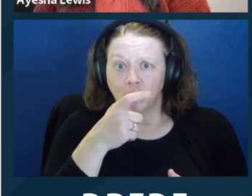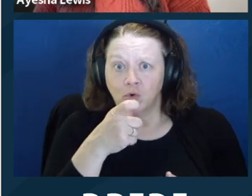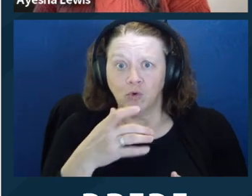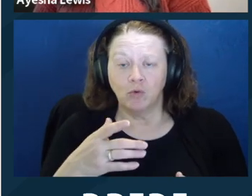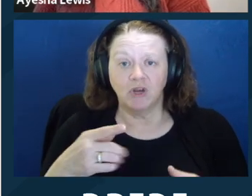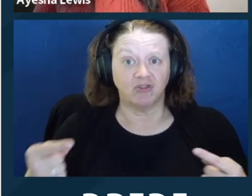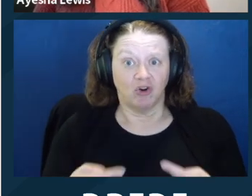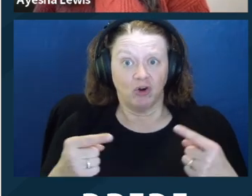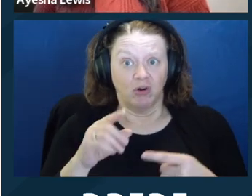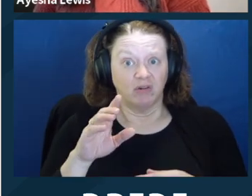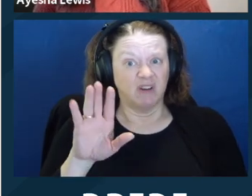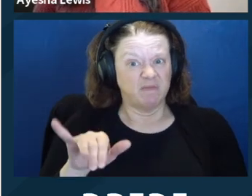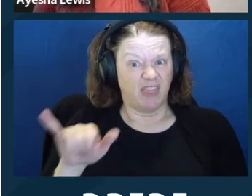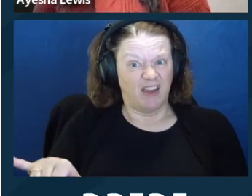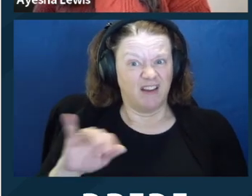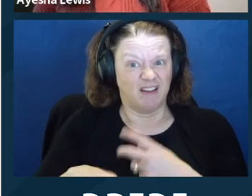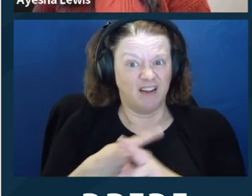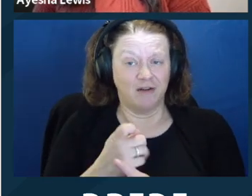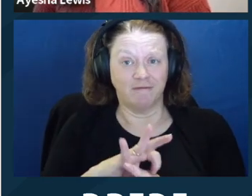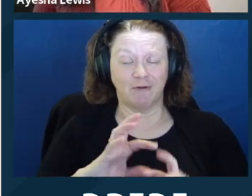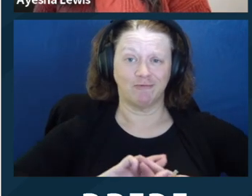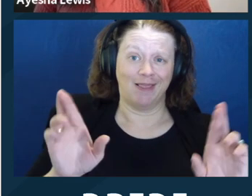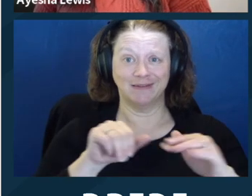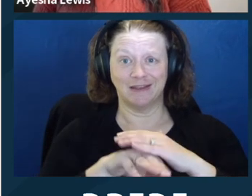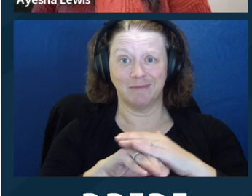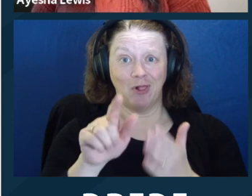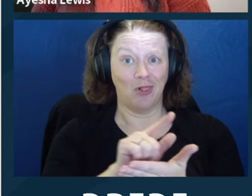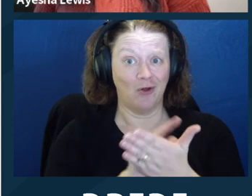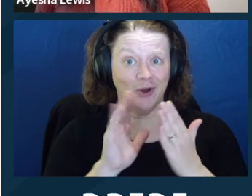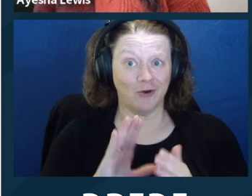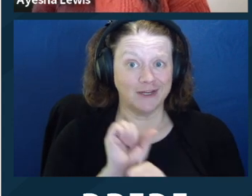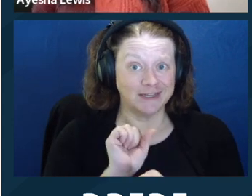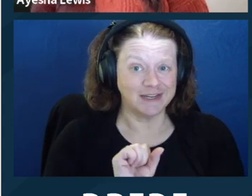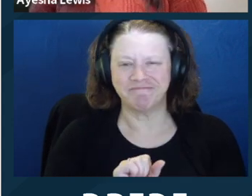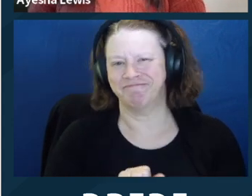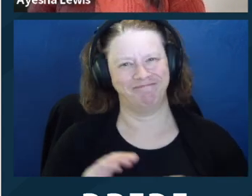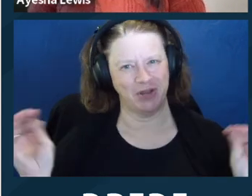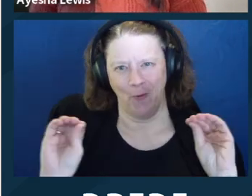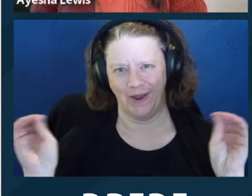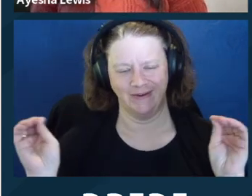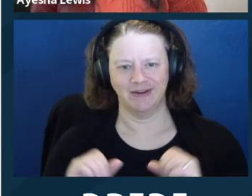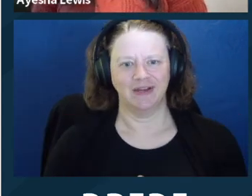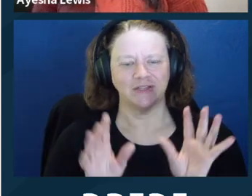a person that you know has a disability. When it comes to talking to clients about